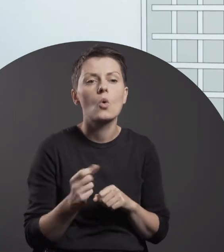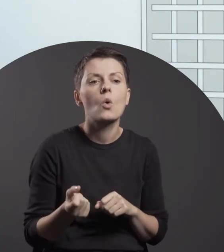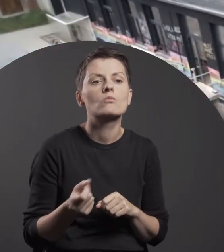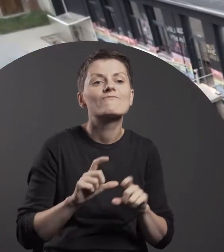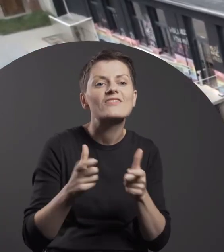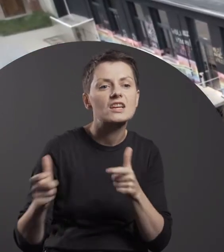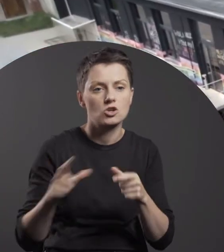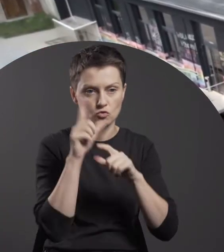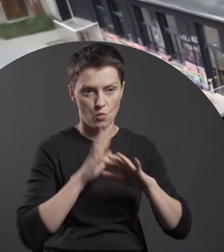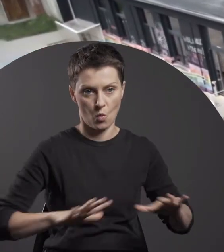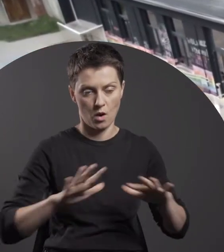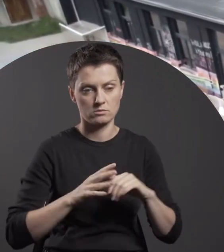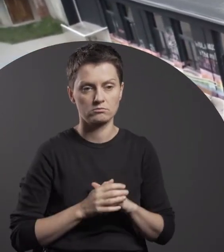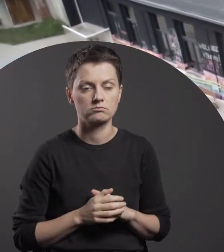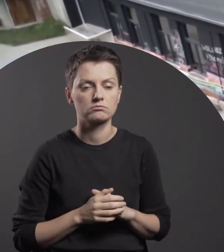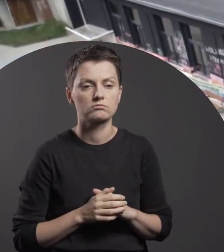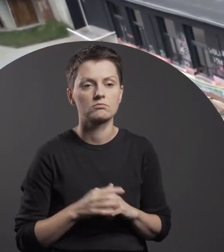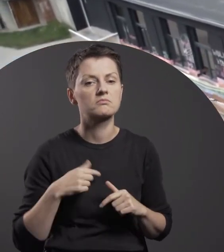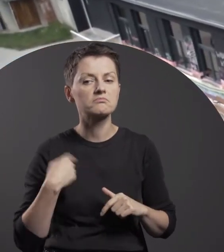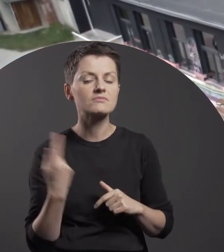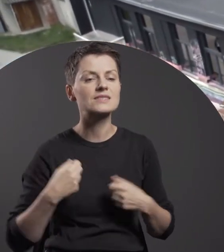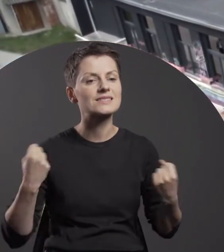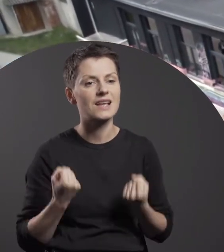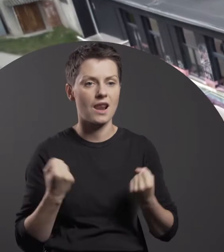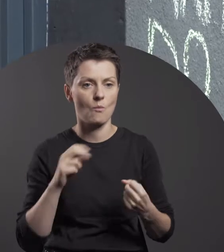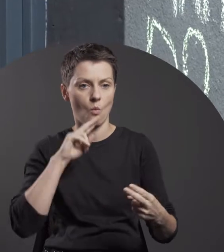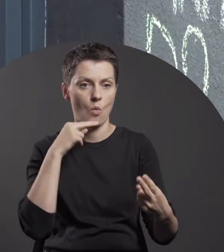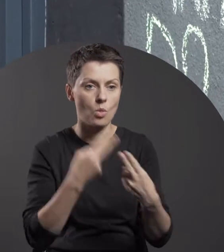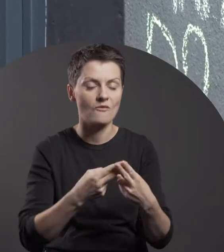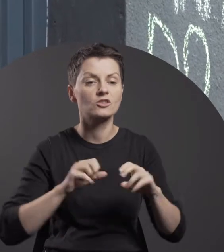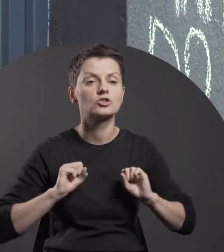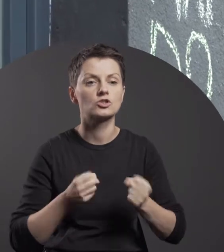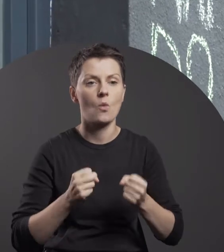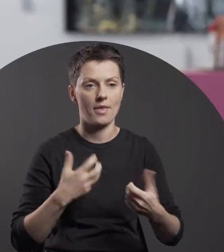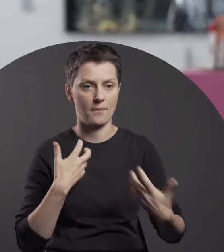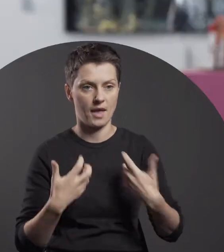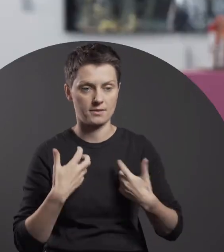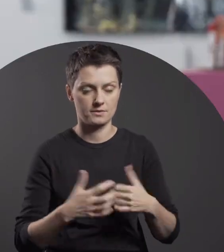are social phenomena, which we try to respond to through art.